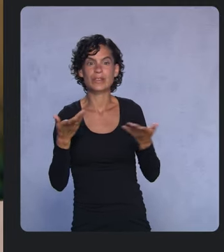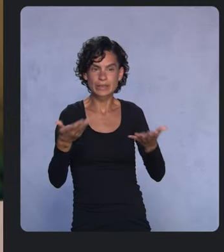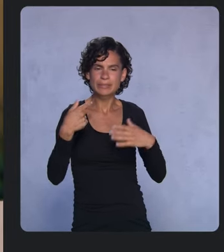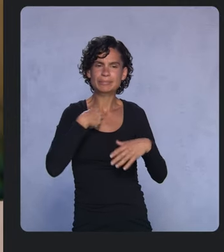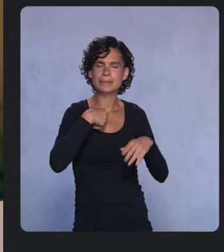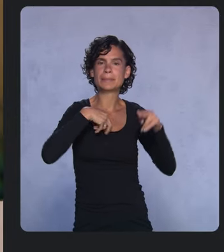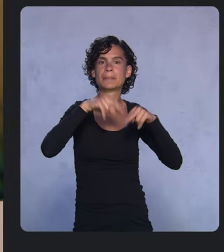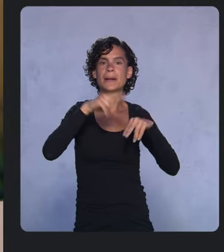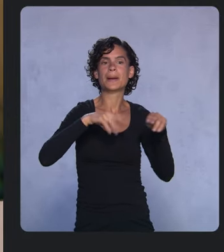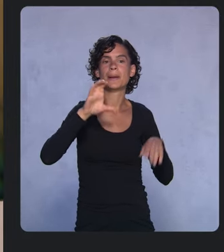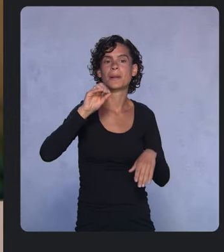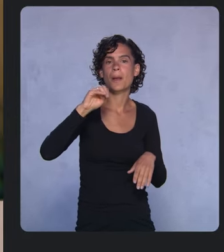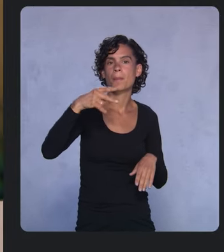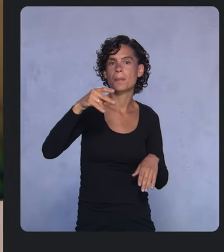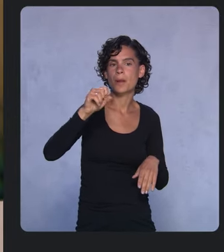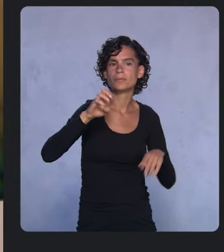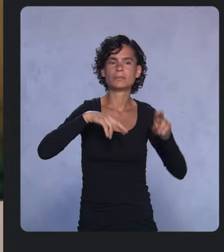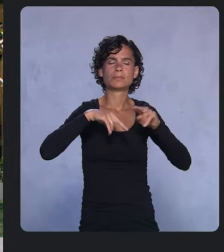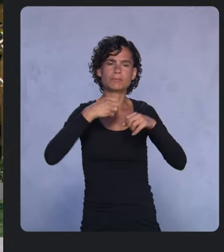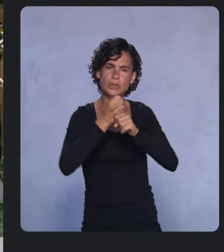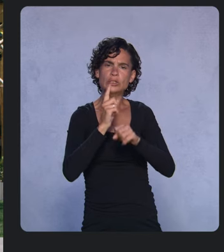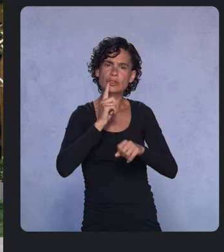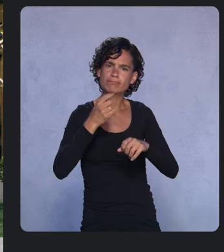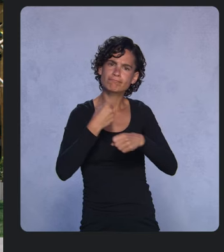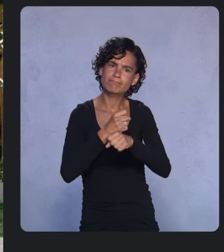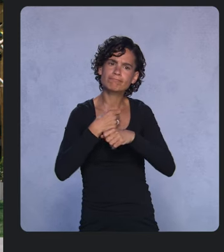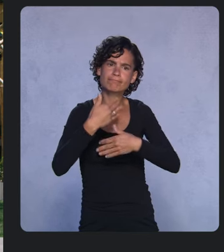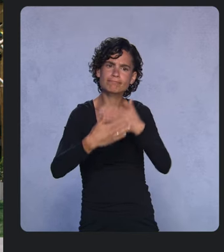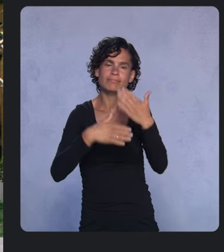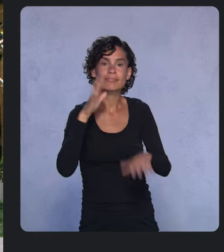but also promise that it will scale. The API is fully complete.